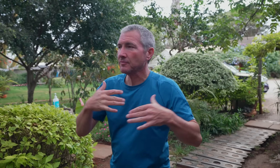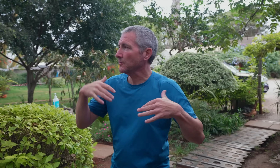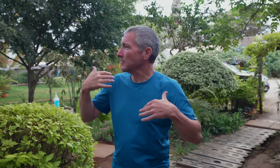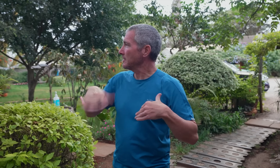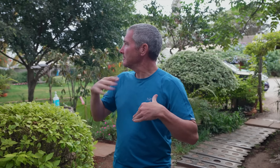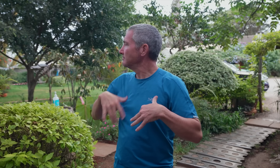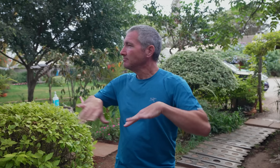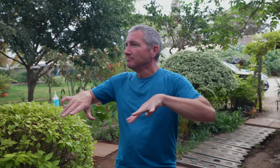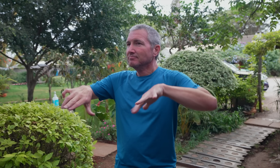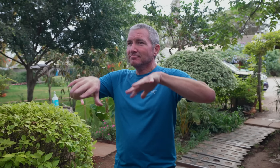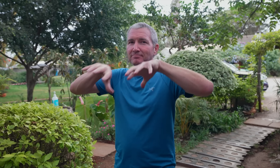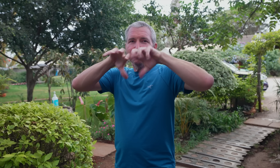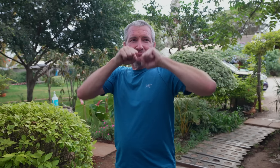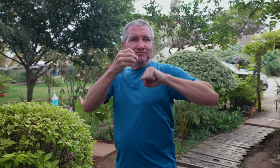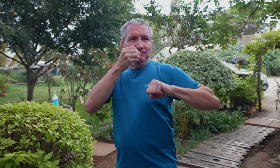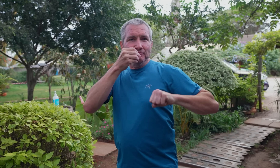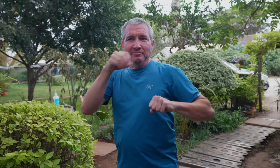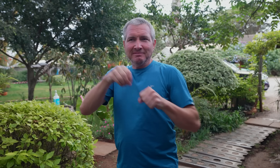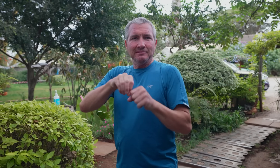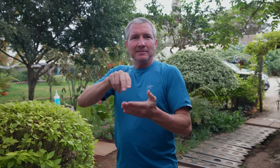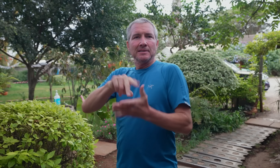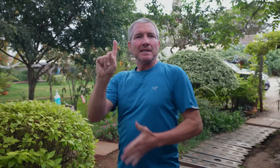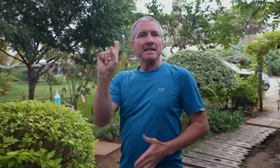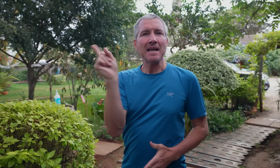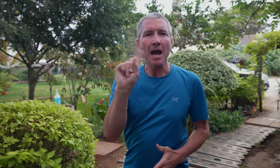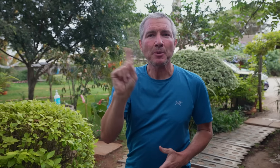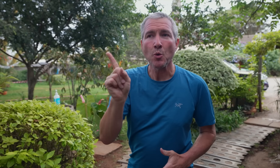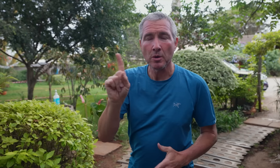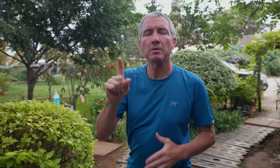Wow, I can smell the delicious food aroma here in Nairobi